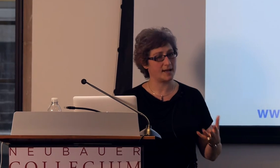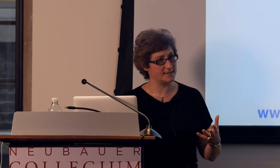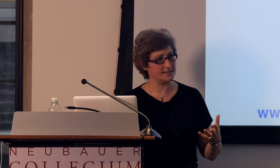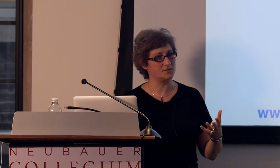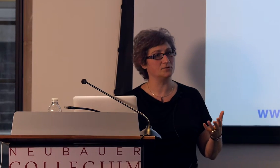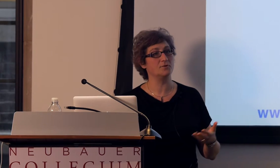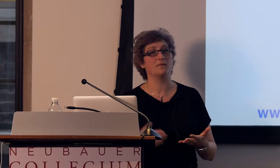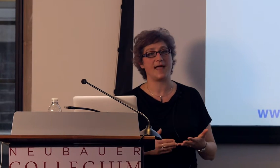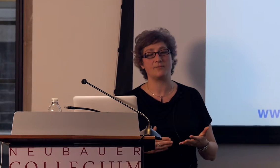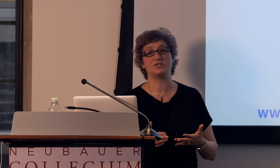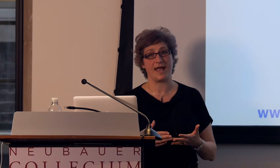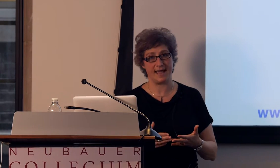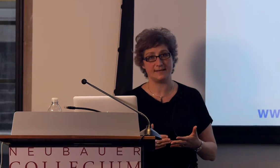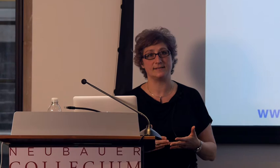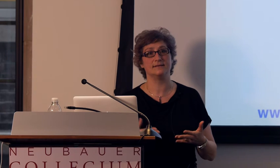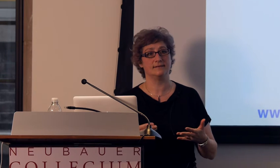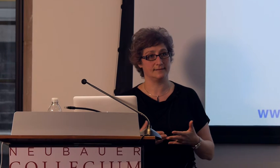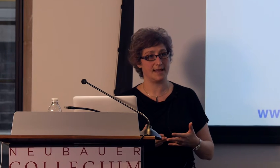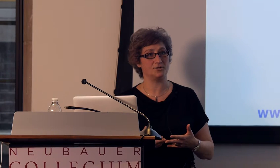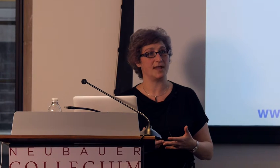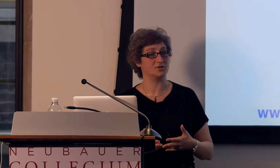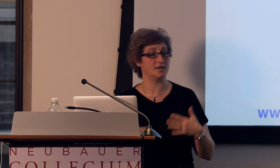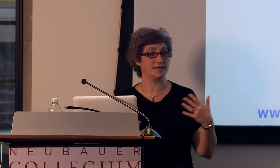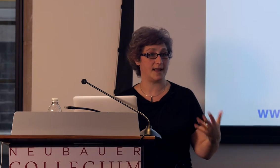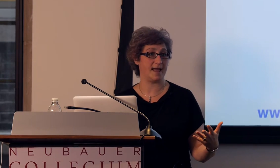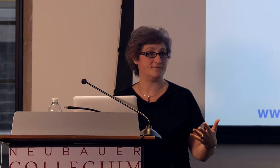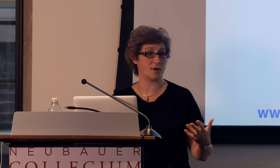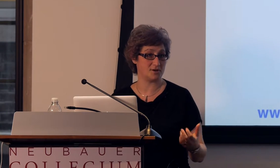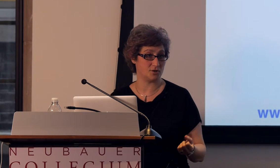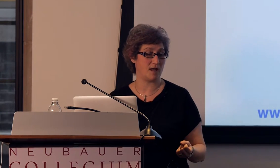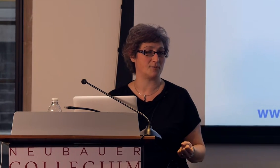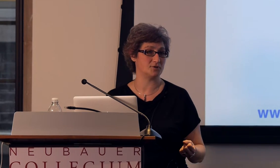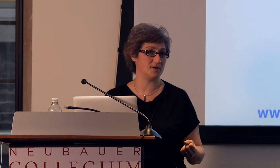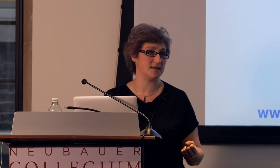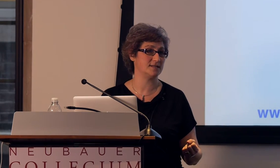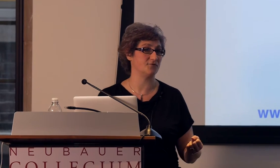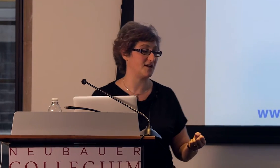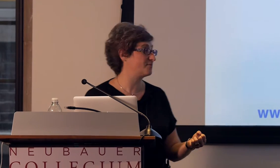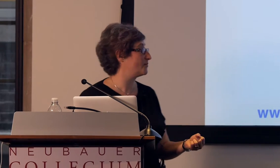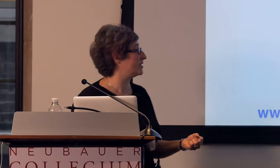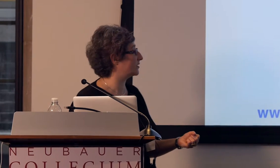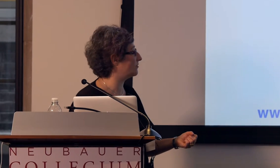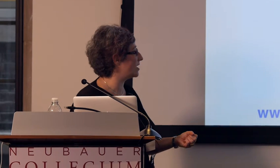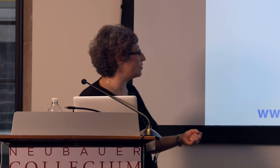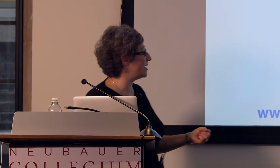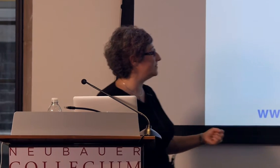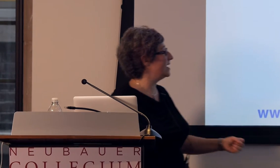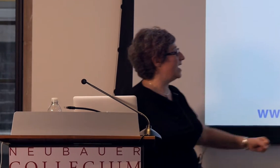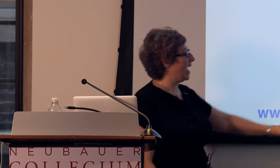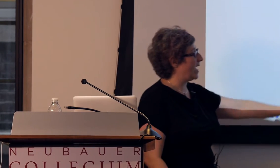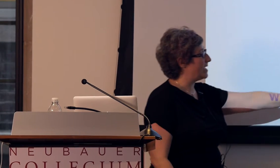equal access to language and education and vocational opportunities for deaf people in Nicaragua.